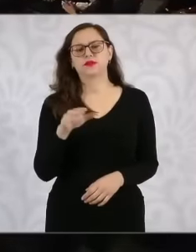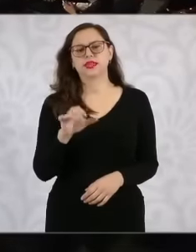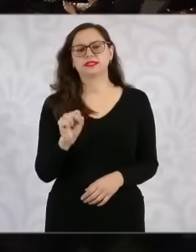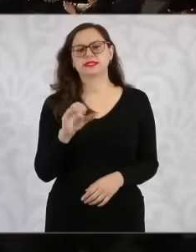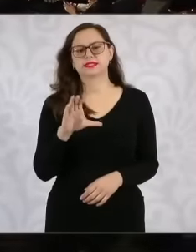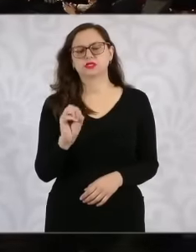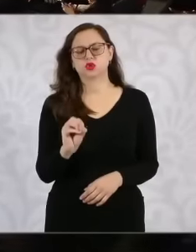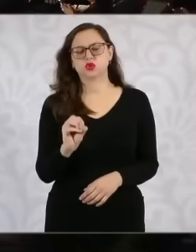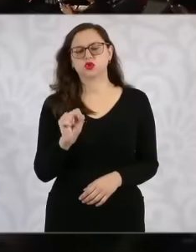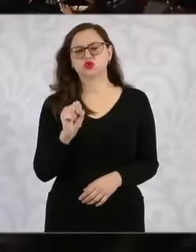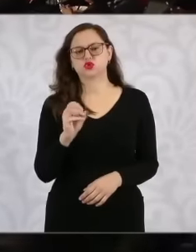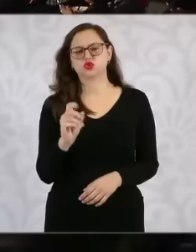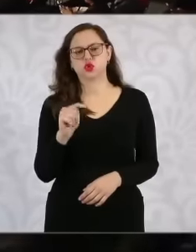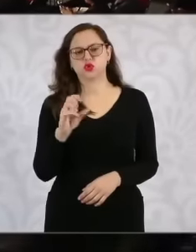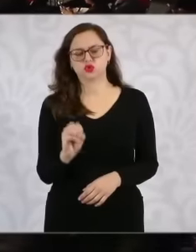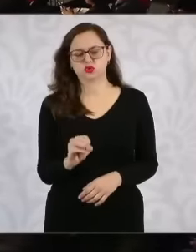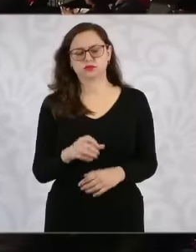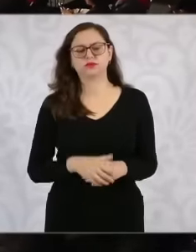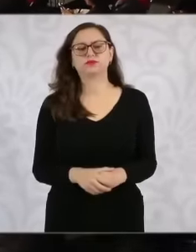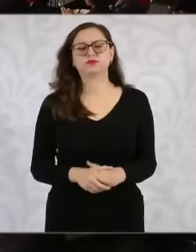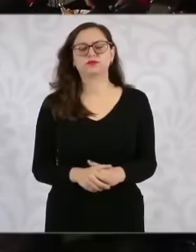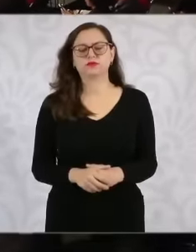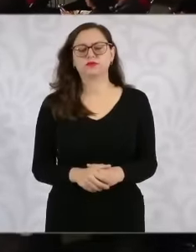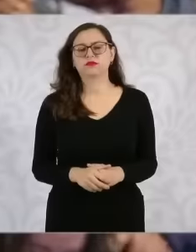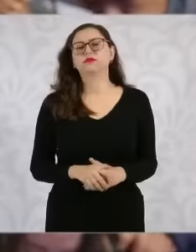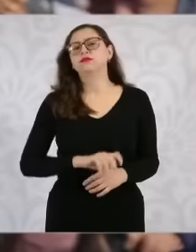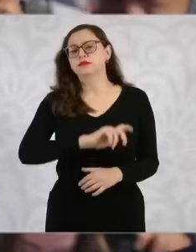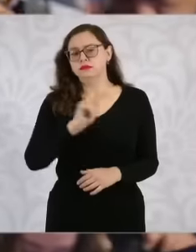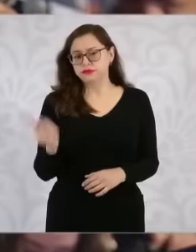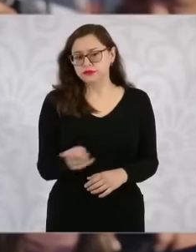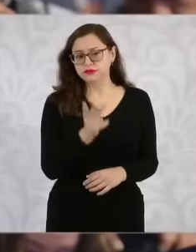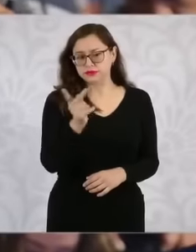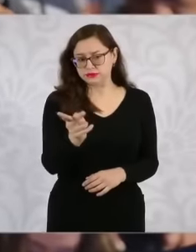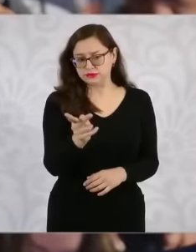presentation of the security strategy to know if it will also have a focused scope